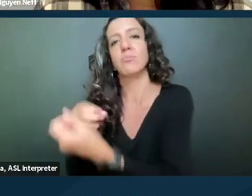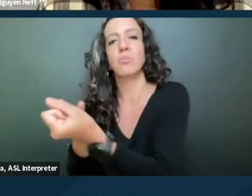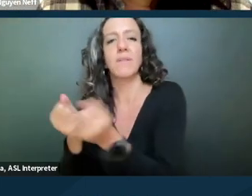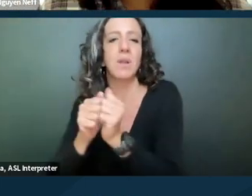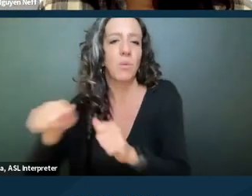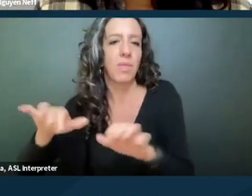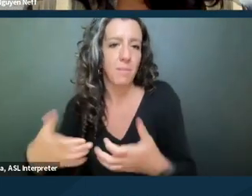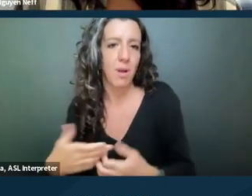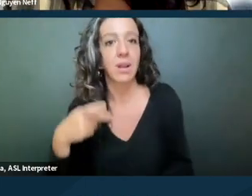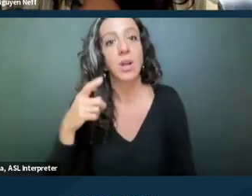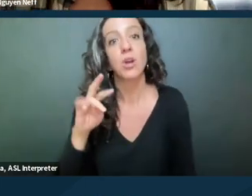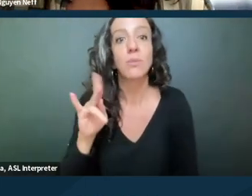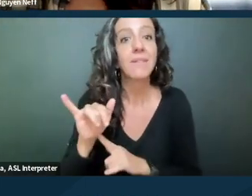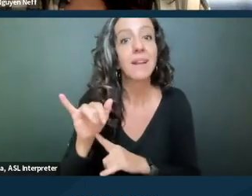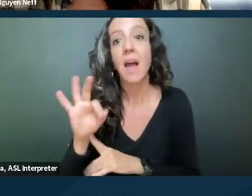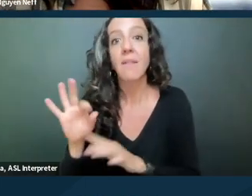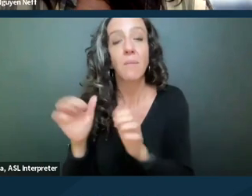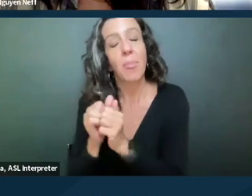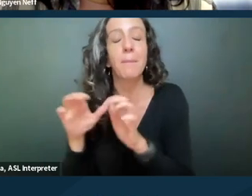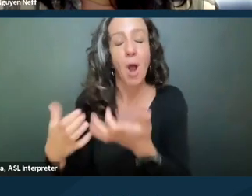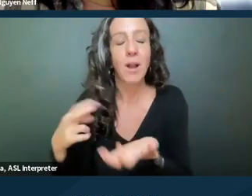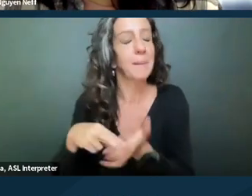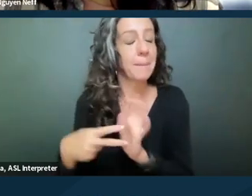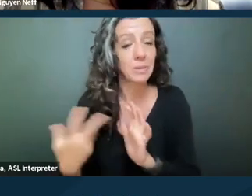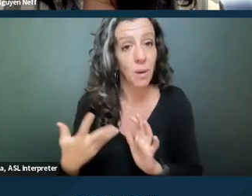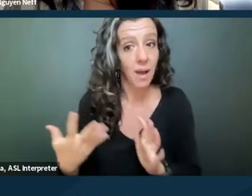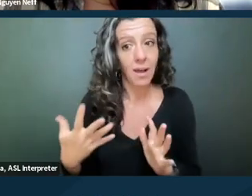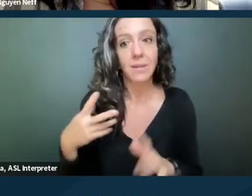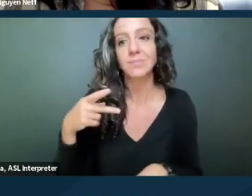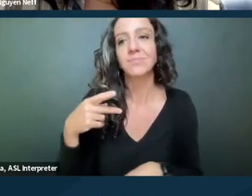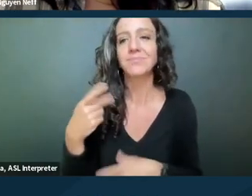So privity of the party might mean, you know,